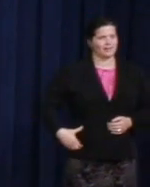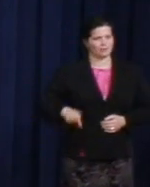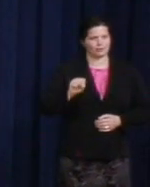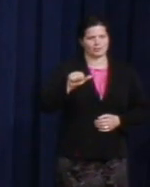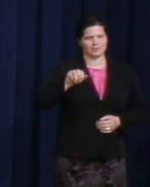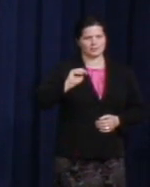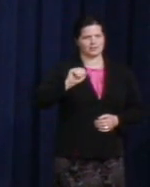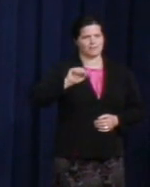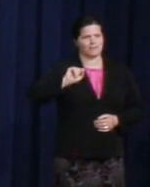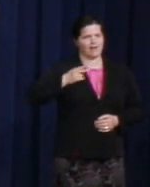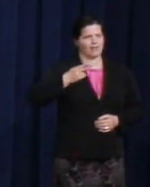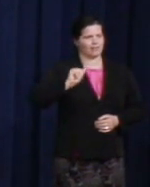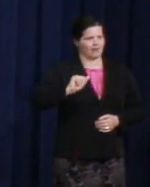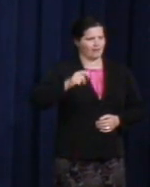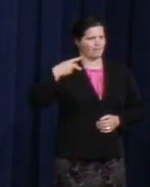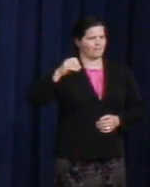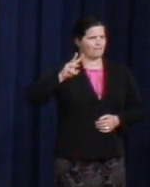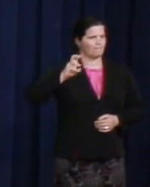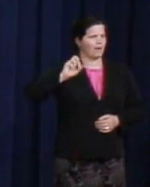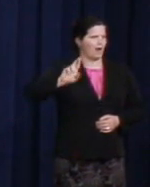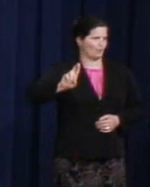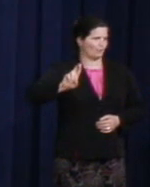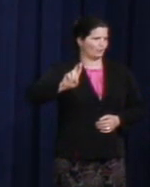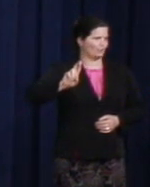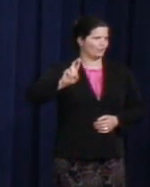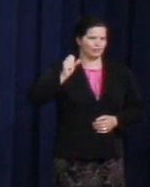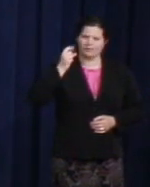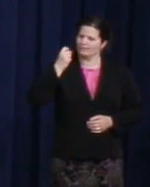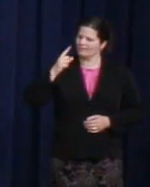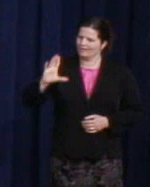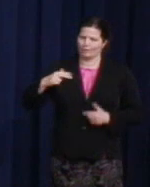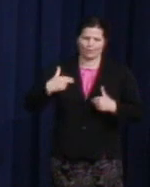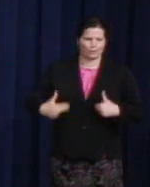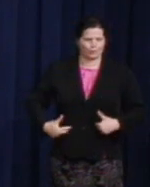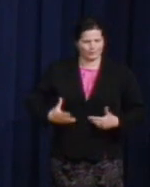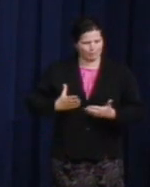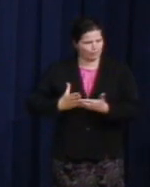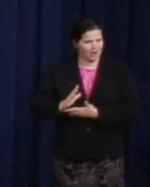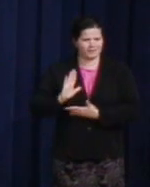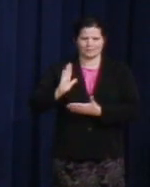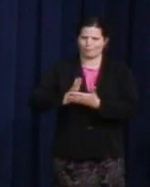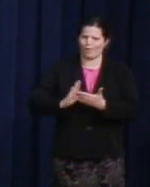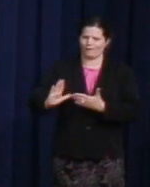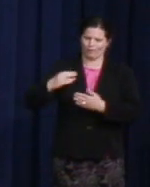people who, human rights is borne in her blood. If you had read any of her books,